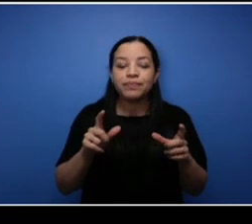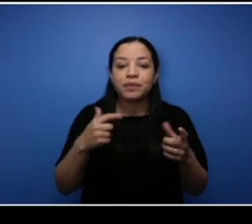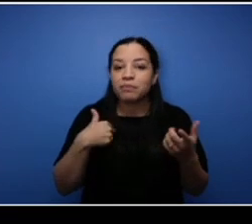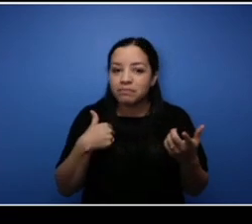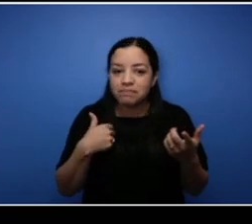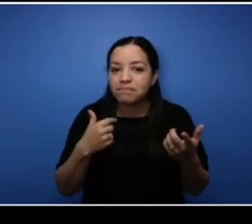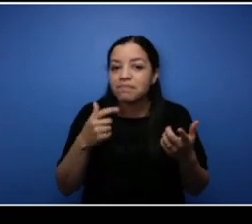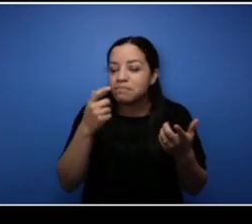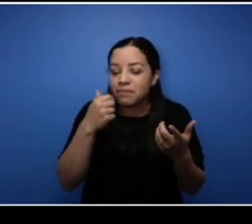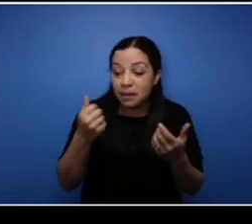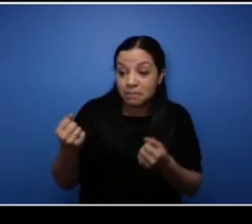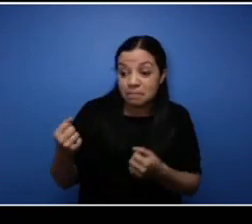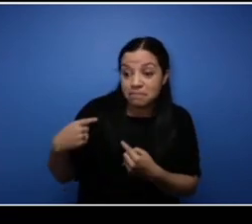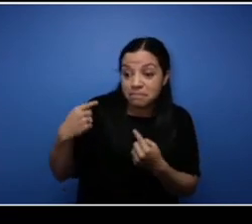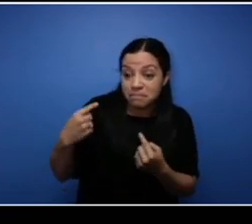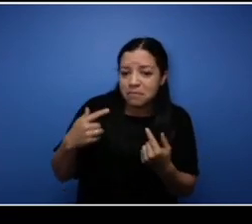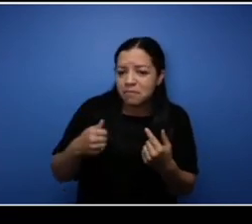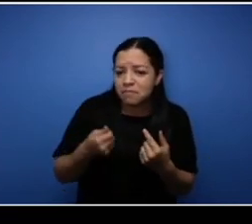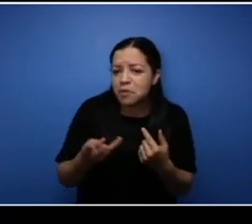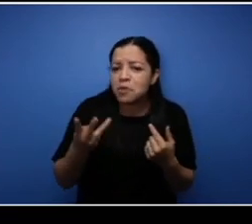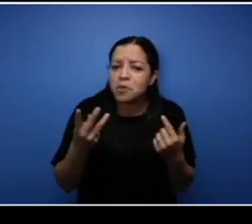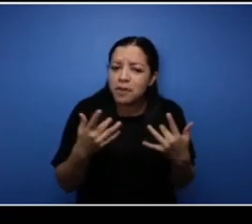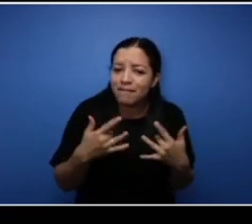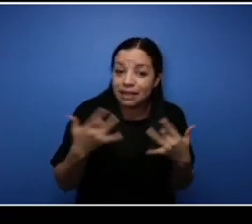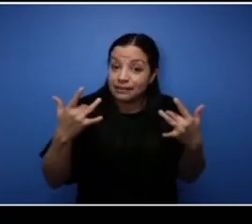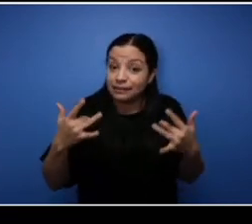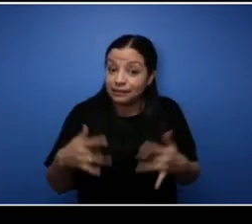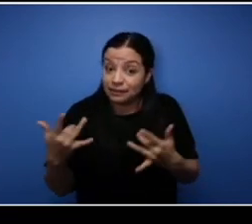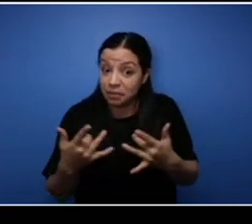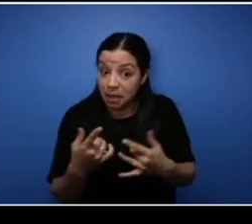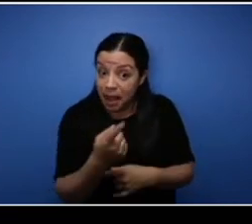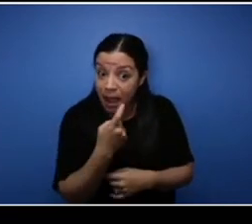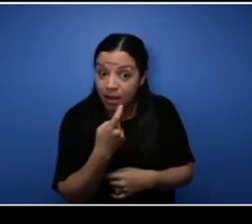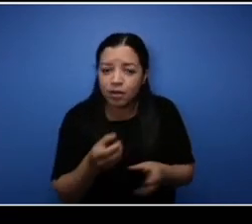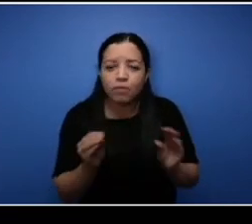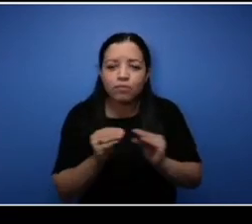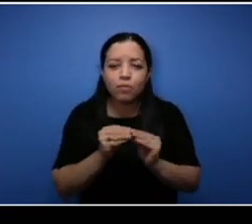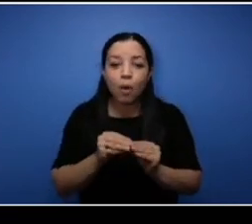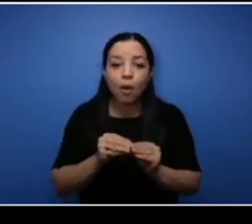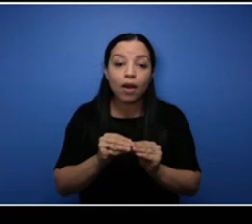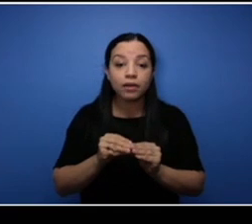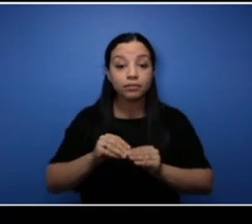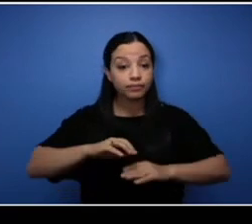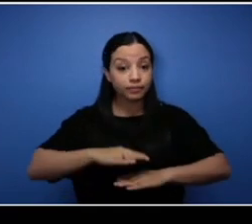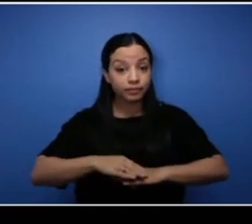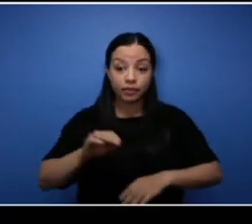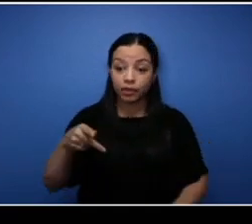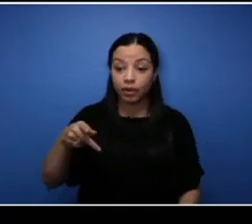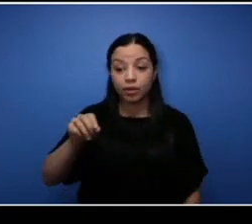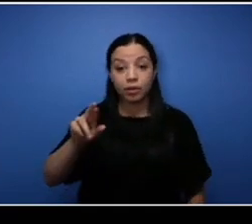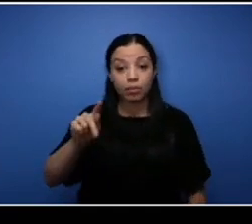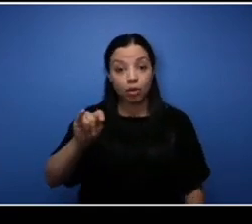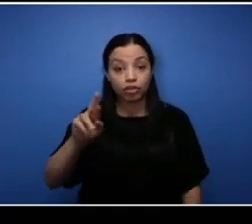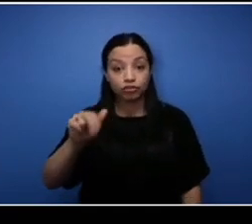couple of events and more portraits and I've also done, and I'm really proud of this my